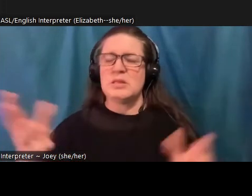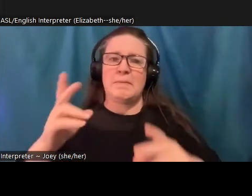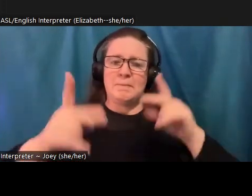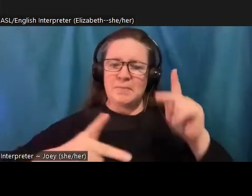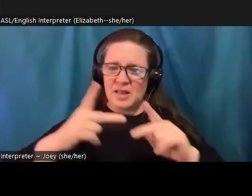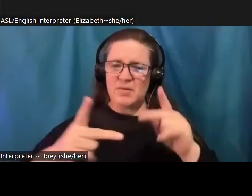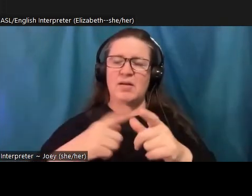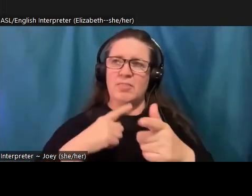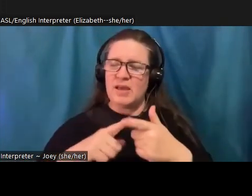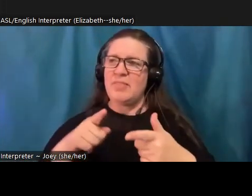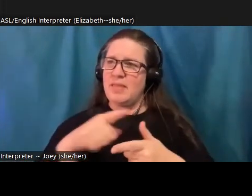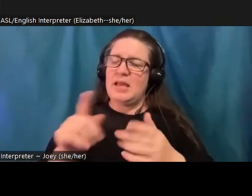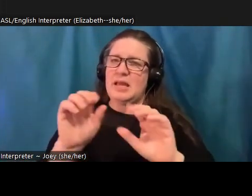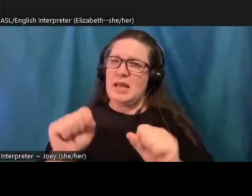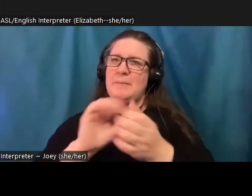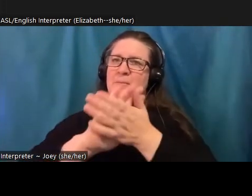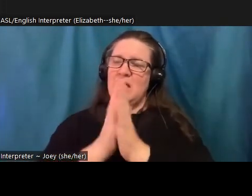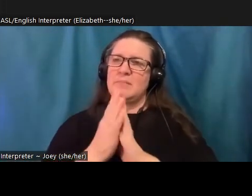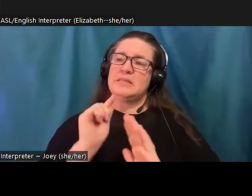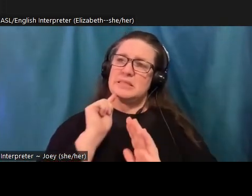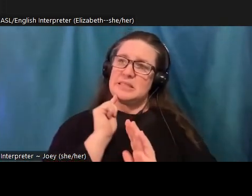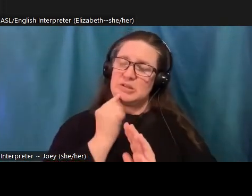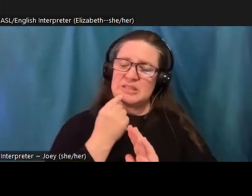are going to be consequences that we do not start planning,